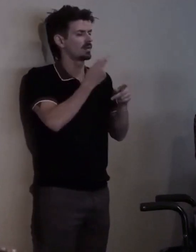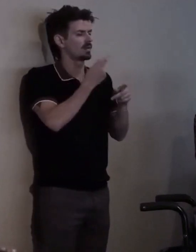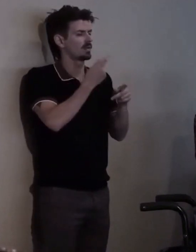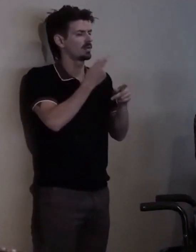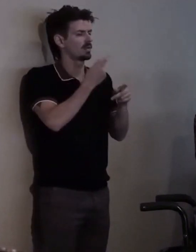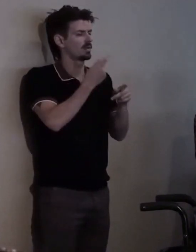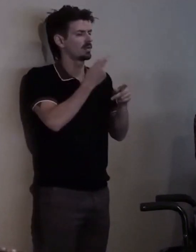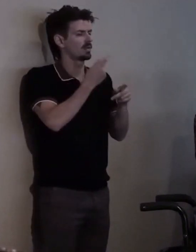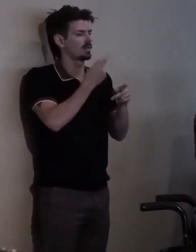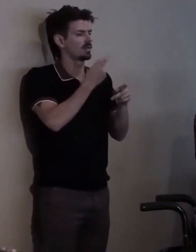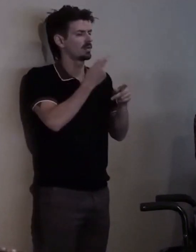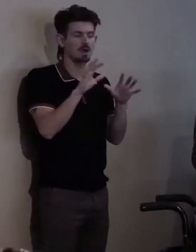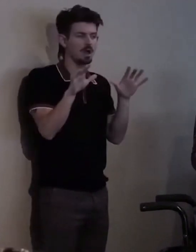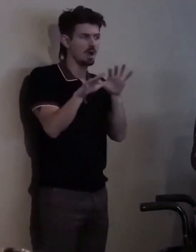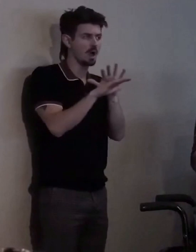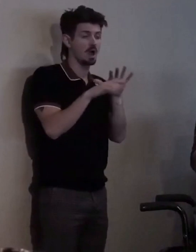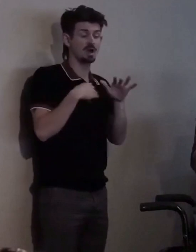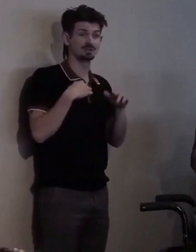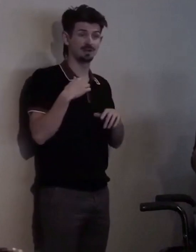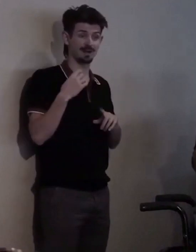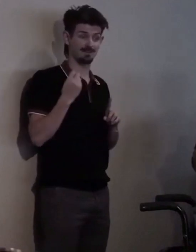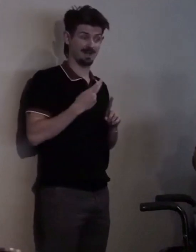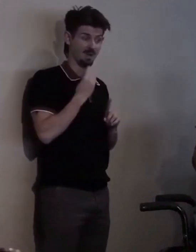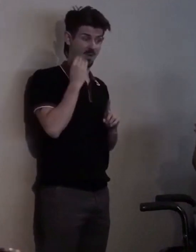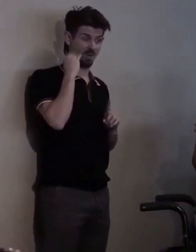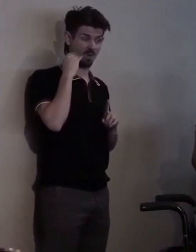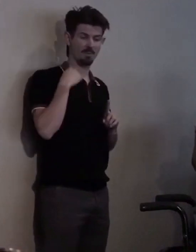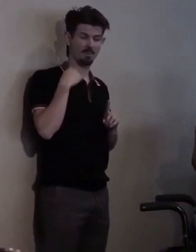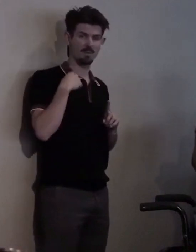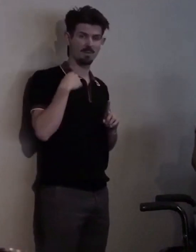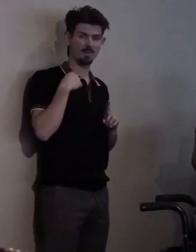I had found a way, I had found people who said